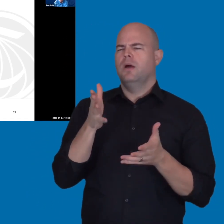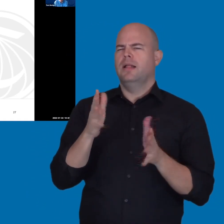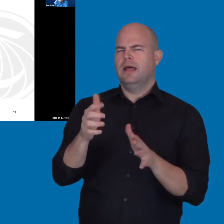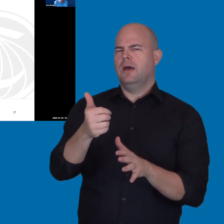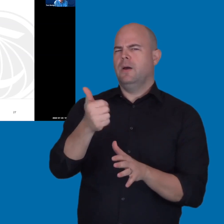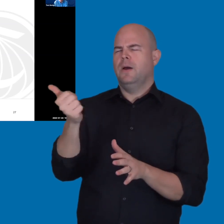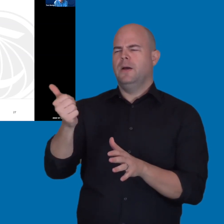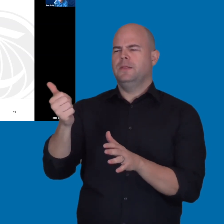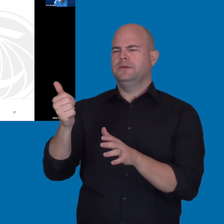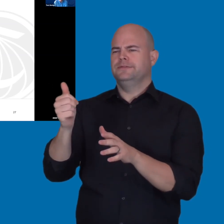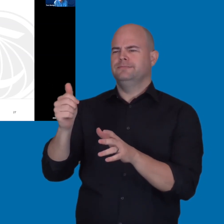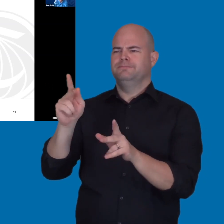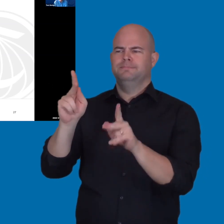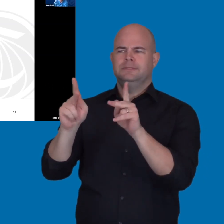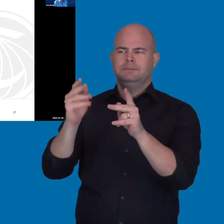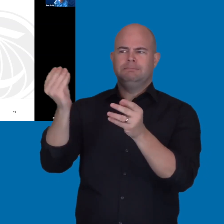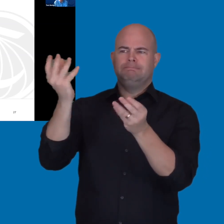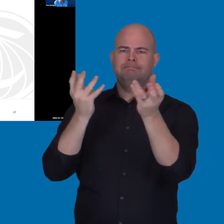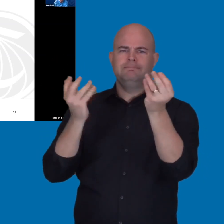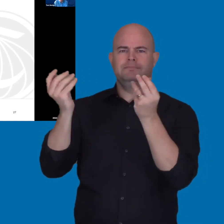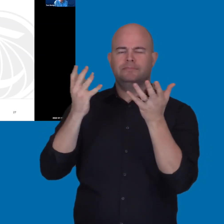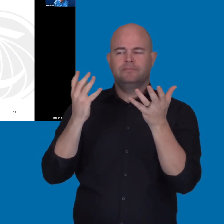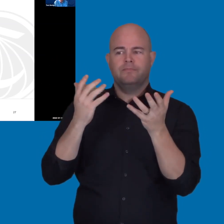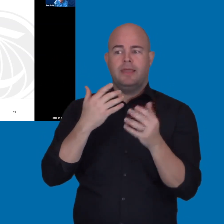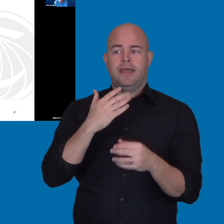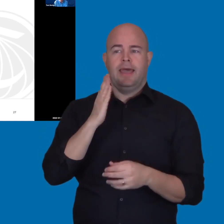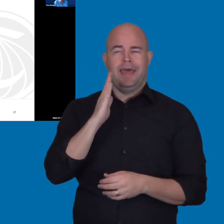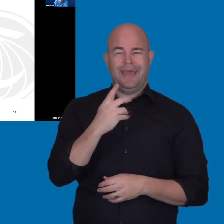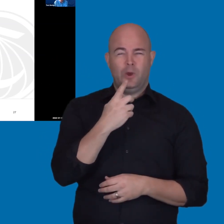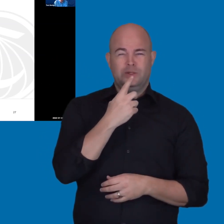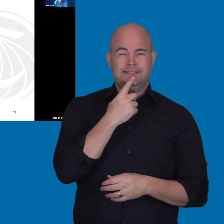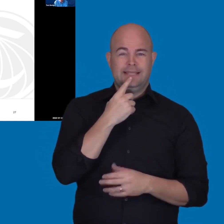So, I'll let some of my other colleagues weight in as well.